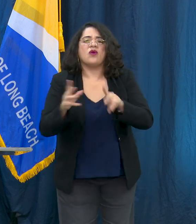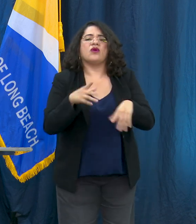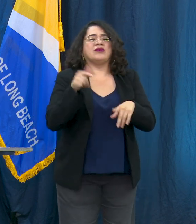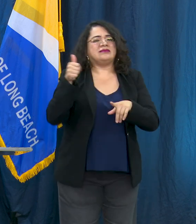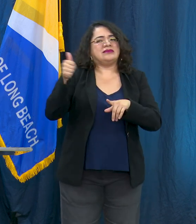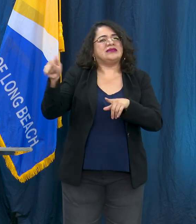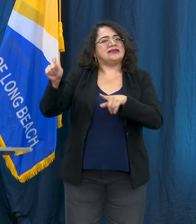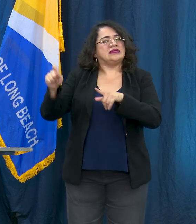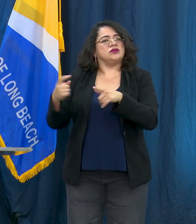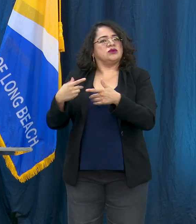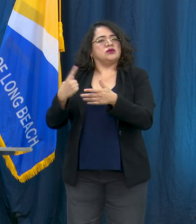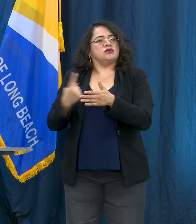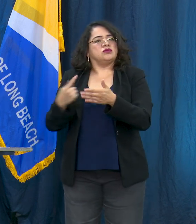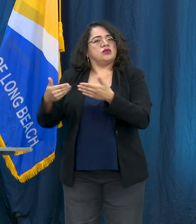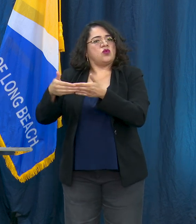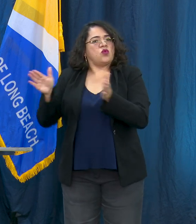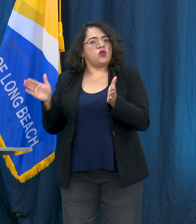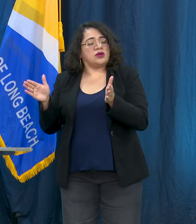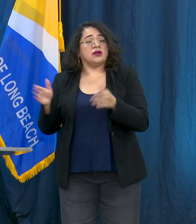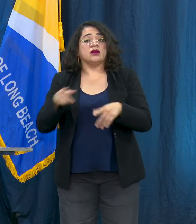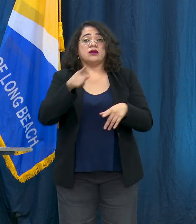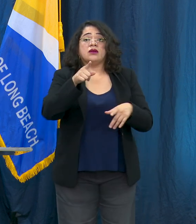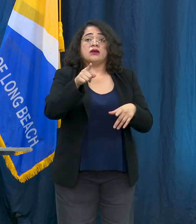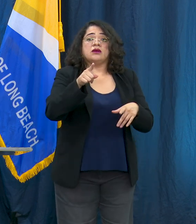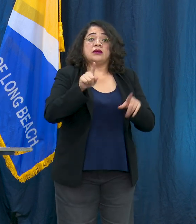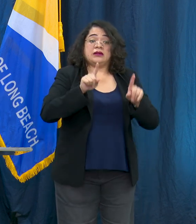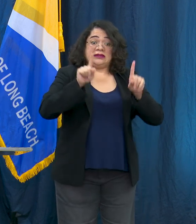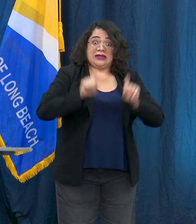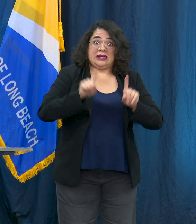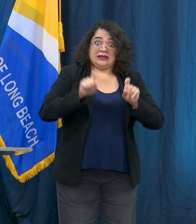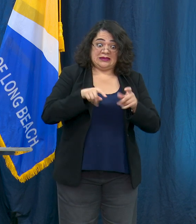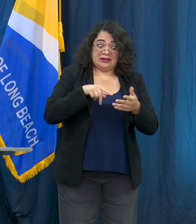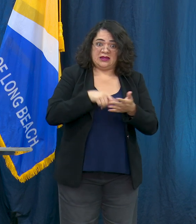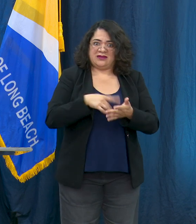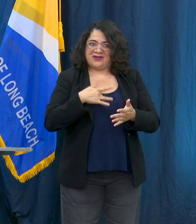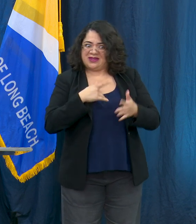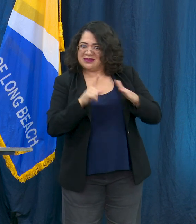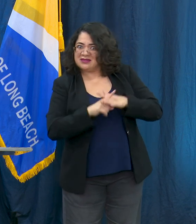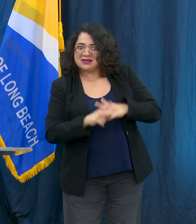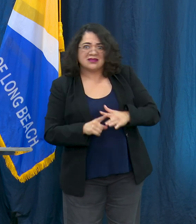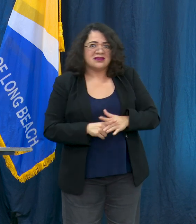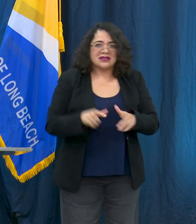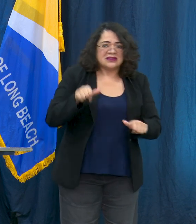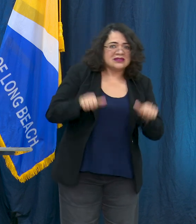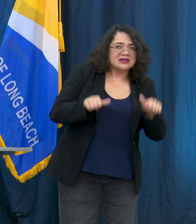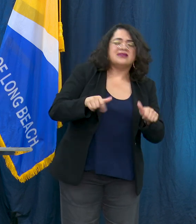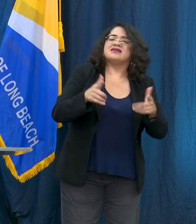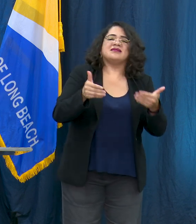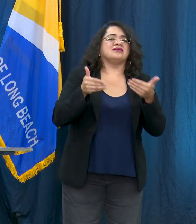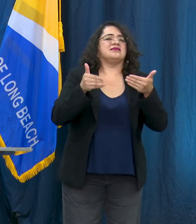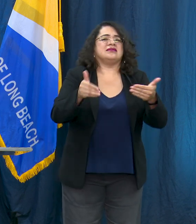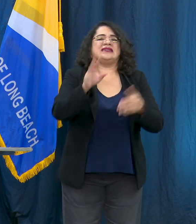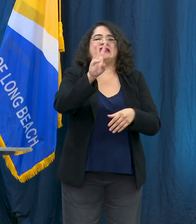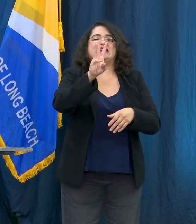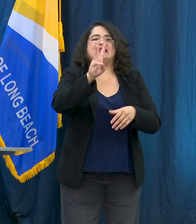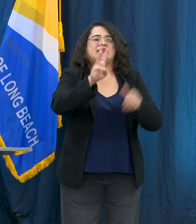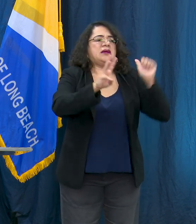need testing or you have any symptoms, please go to one of our sites. There are 6 free testing sites around the city. If